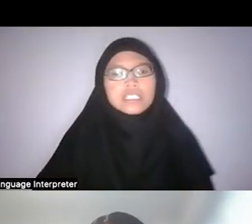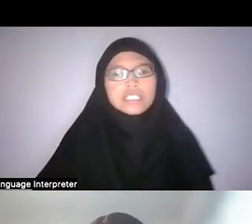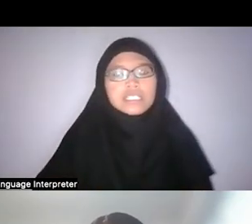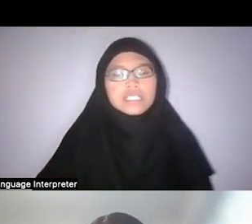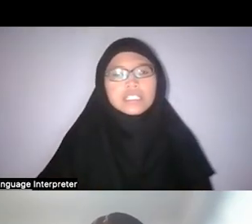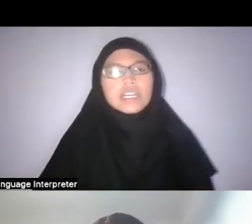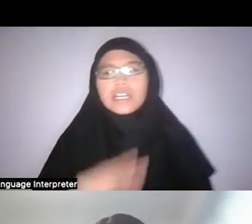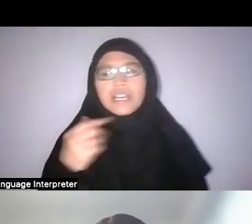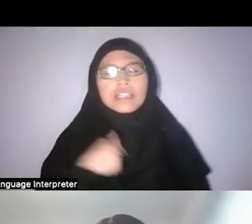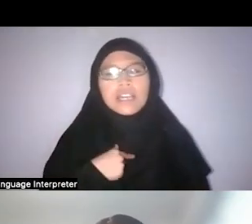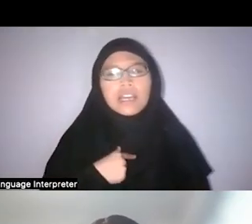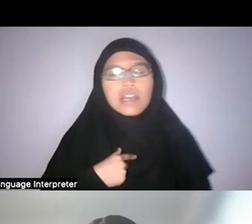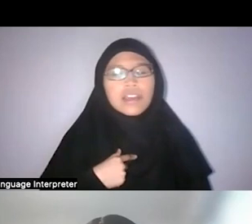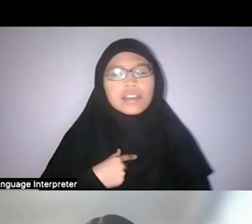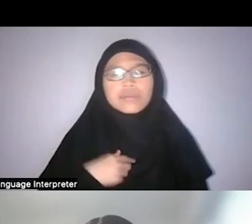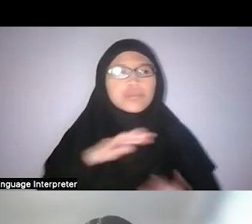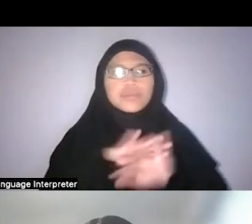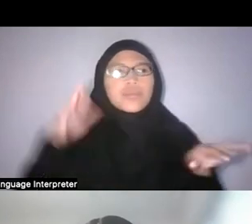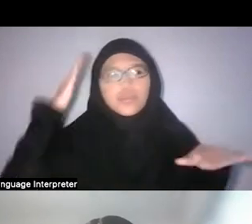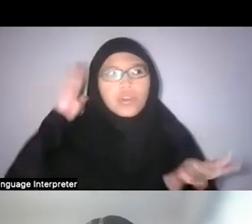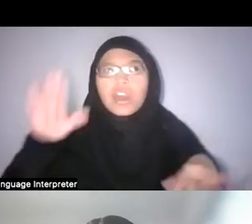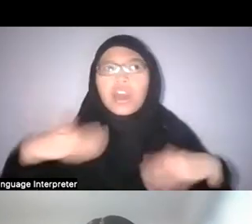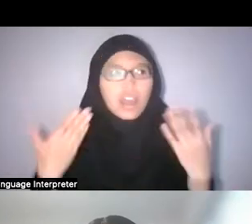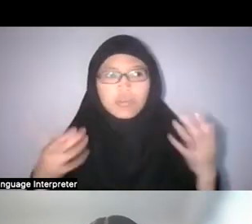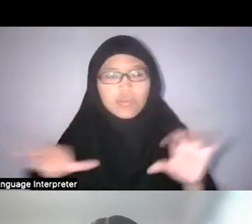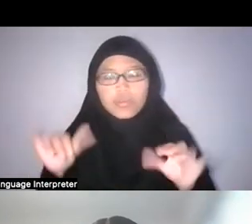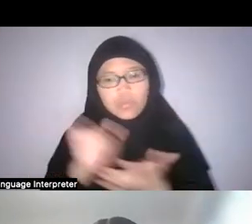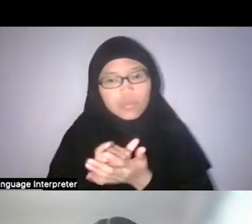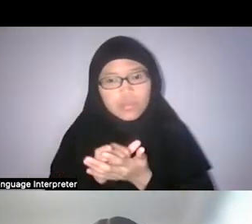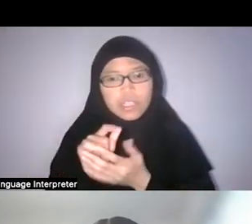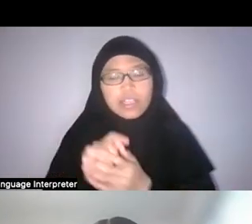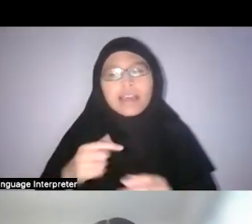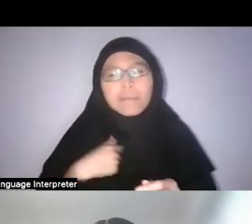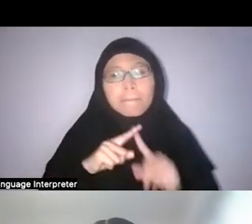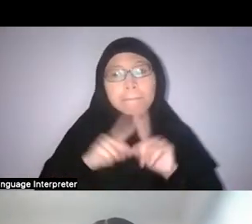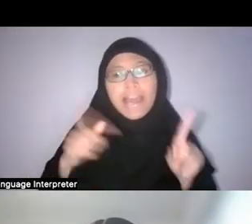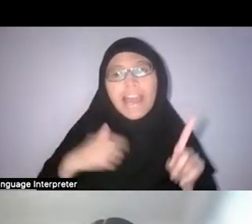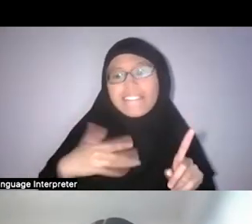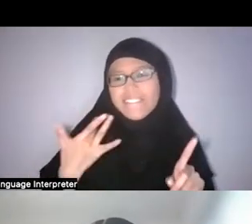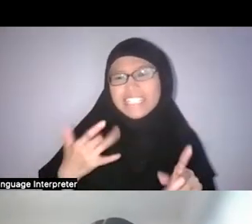I would not know how that could be done but I feel these things have to be taken into account,